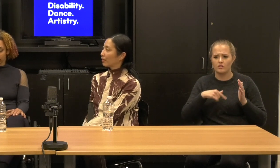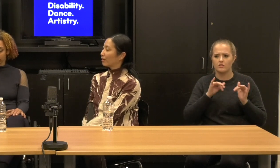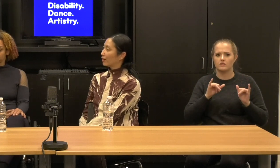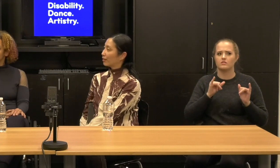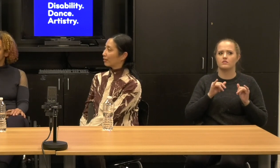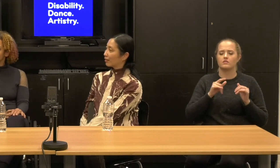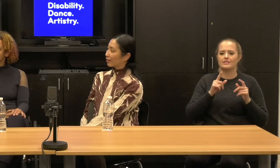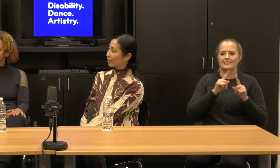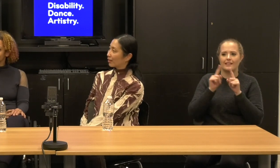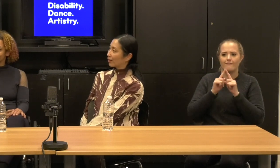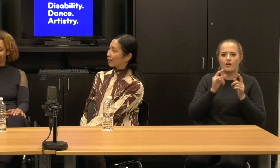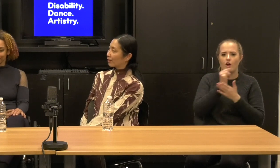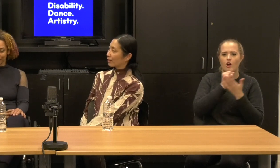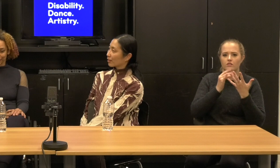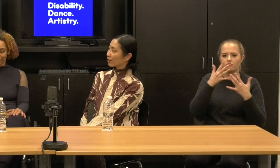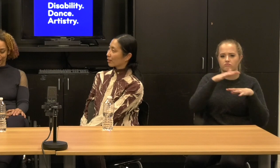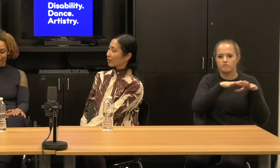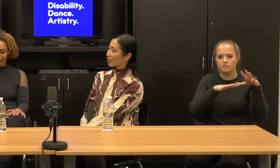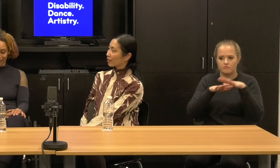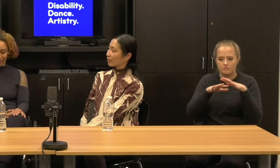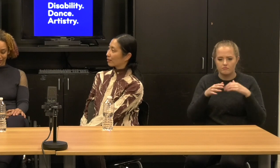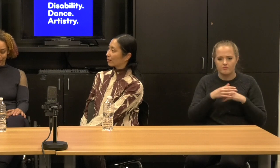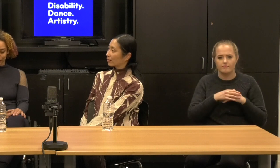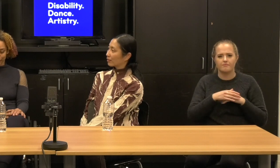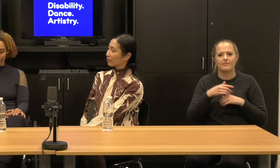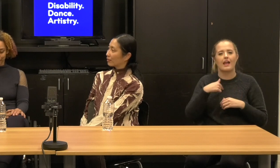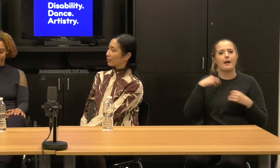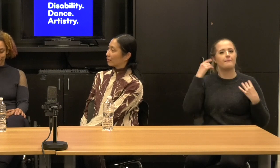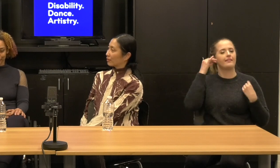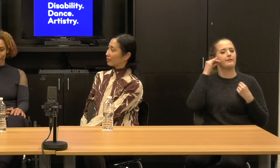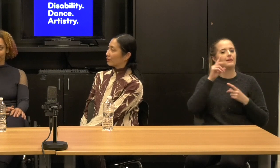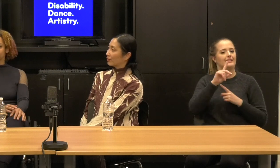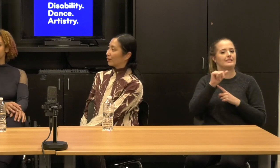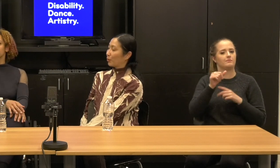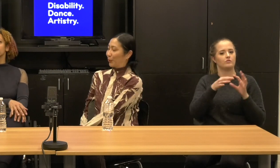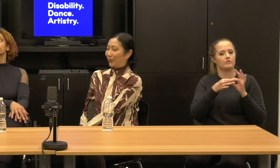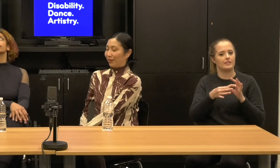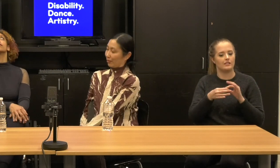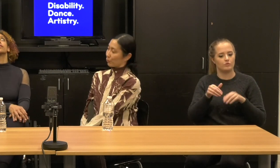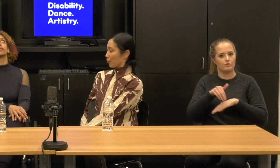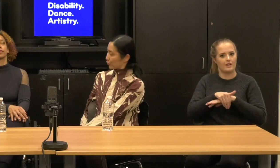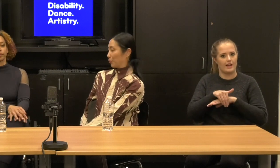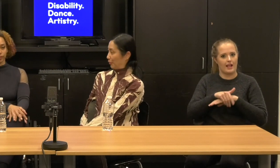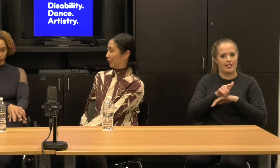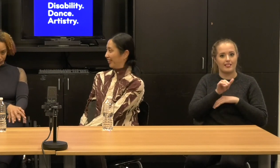And I've been thinking a lot about disability. I'm in nightlife too, right? Like what would it mean to make a DJ?